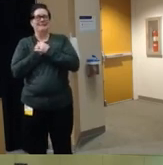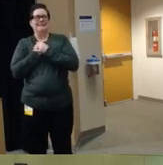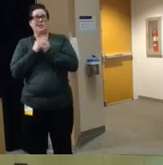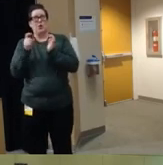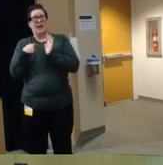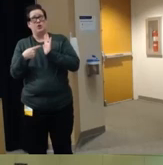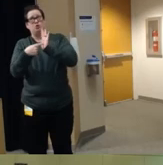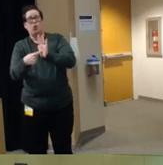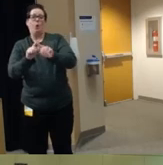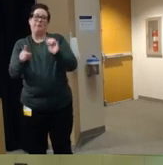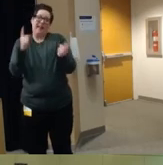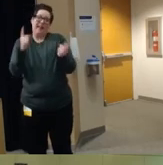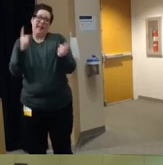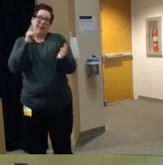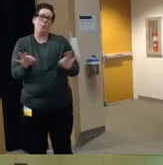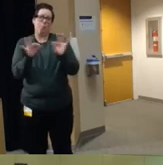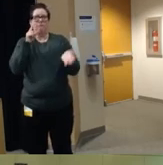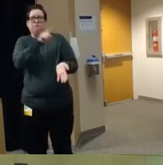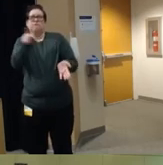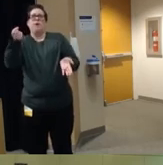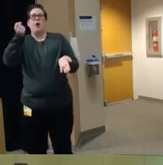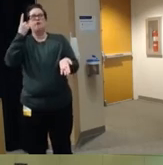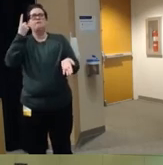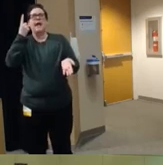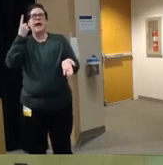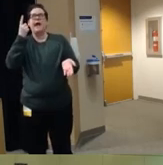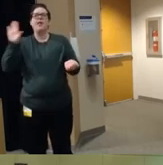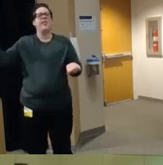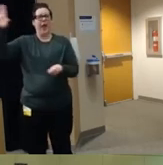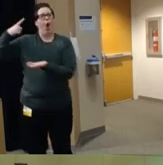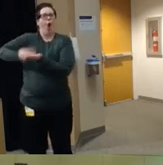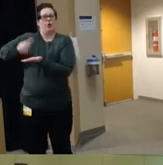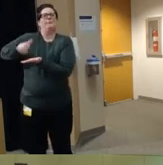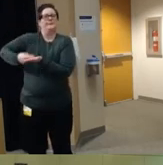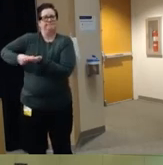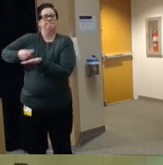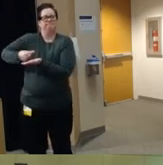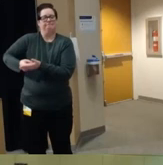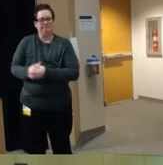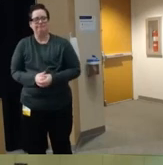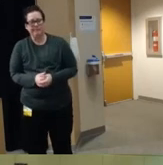it's important um to understand the argument that folks are making in these messages um many of you